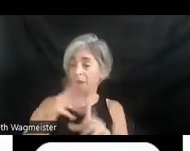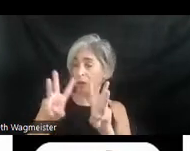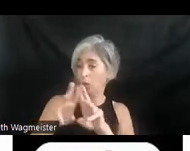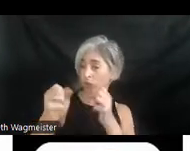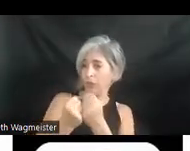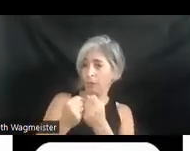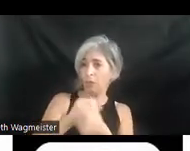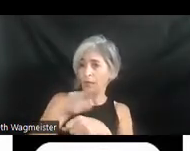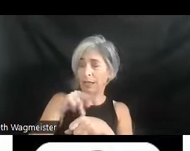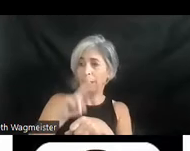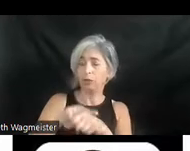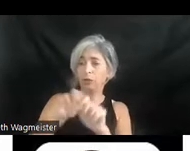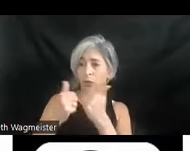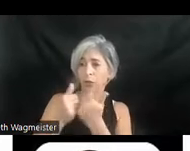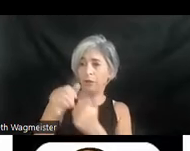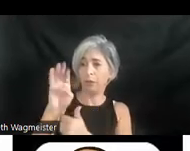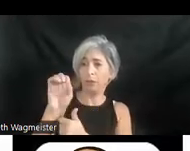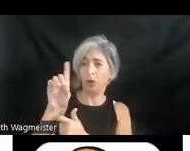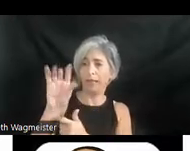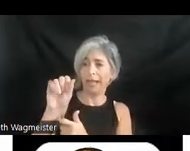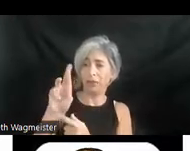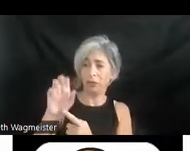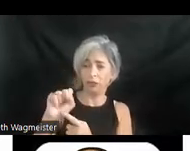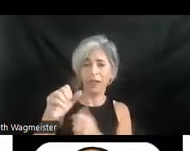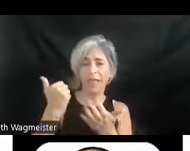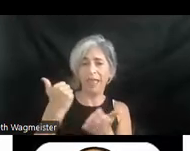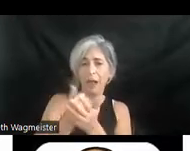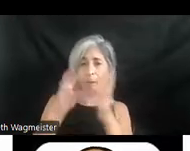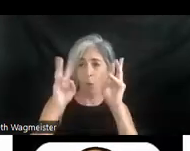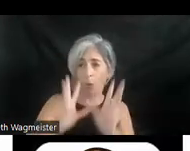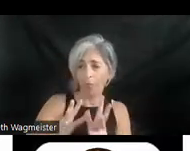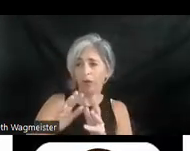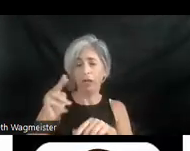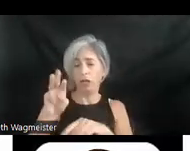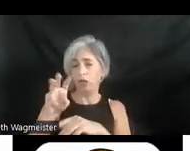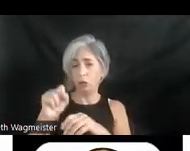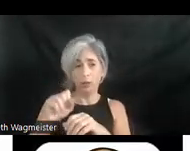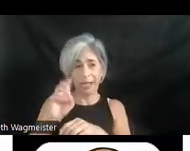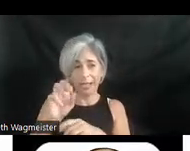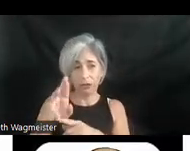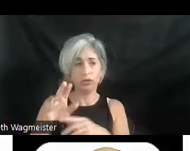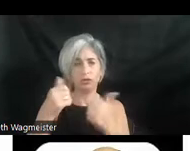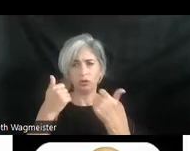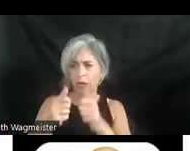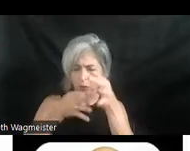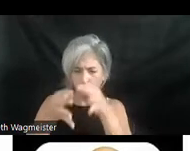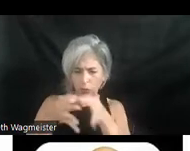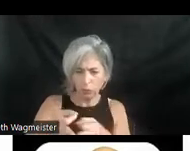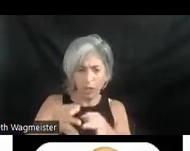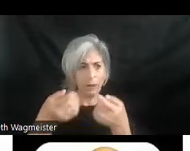of Broadcasters that help weather casters and newscasters try to describe as they go.